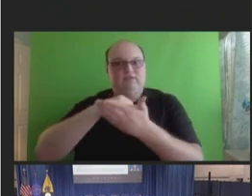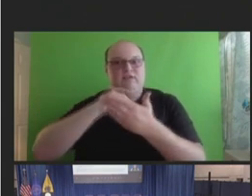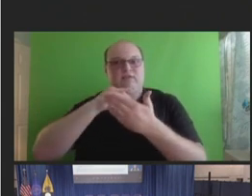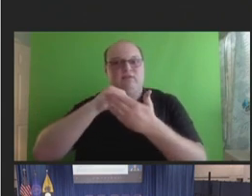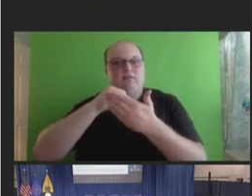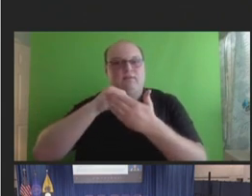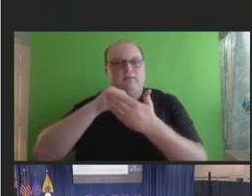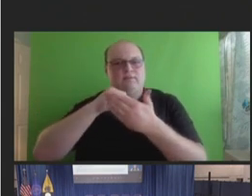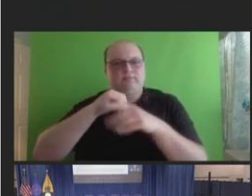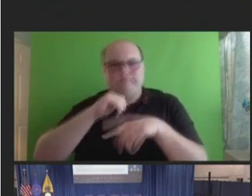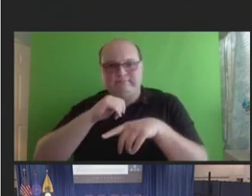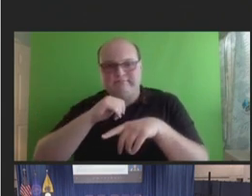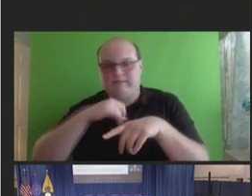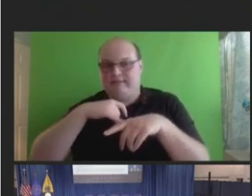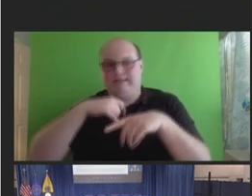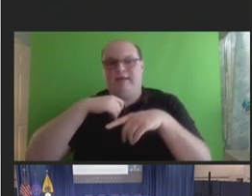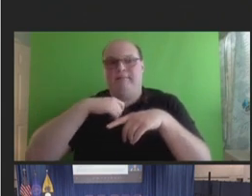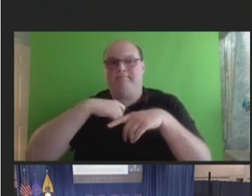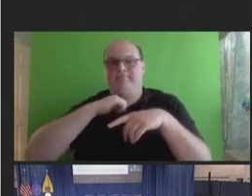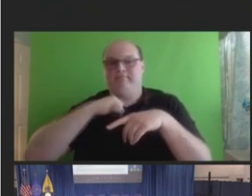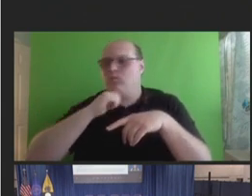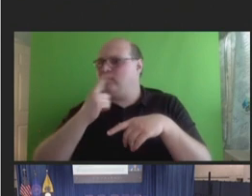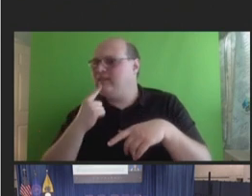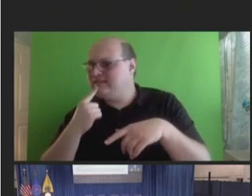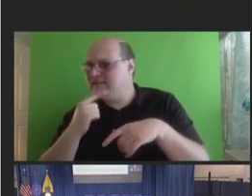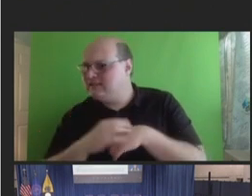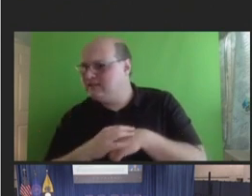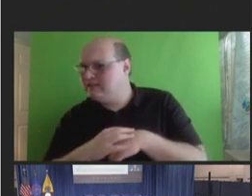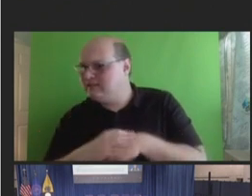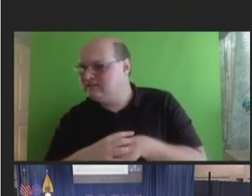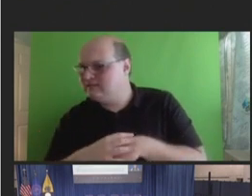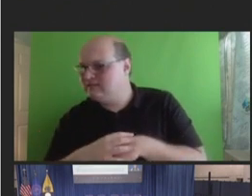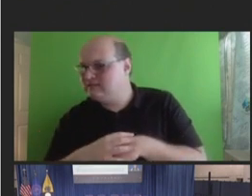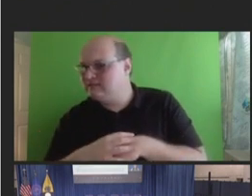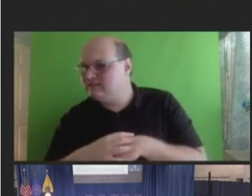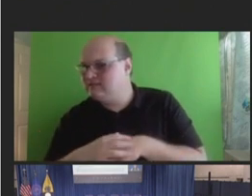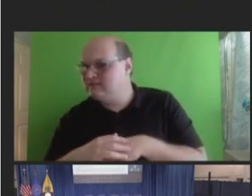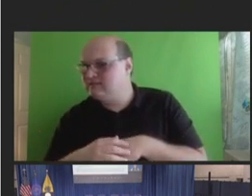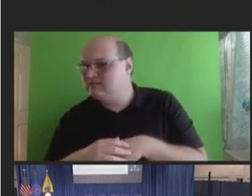only immunocompromised persons were authorized to receive a fourth dose during this study